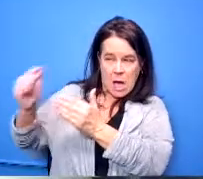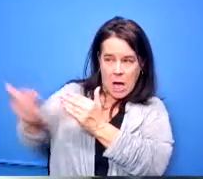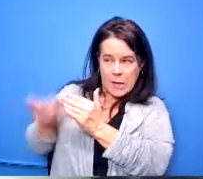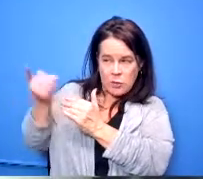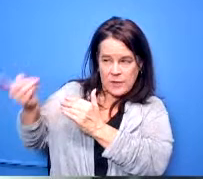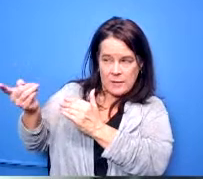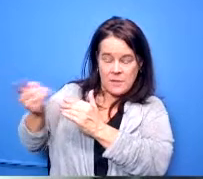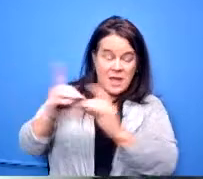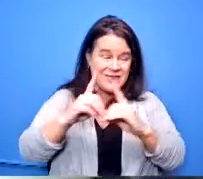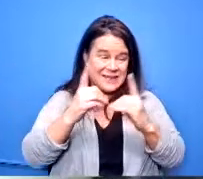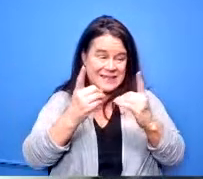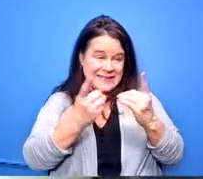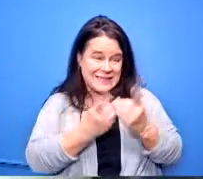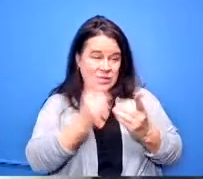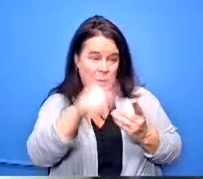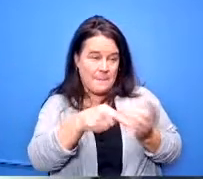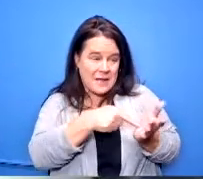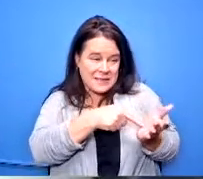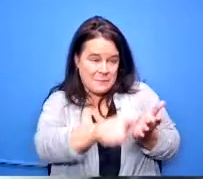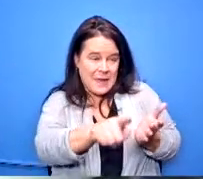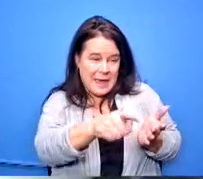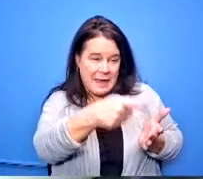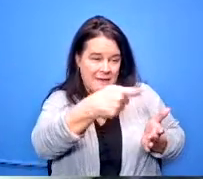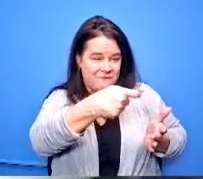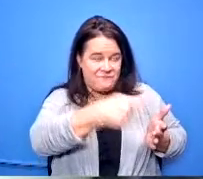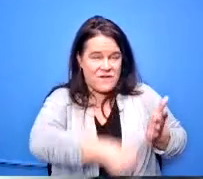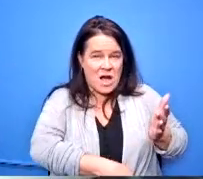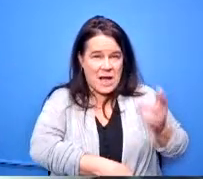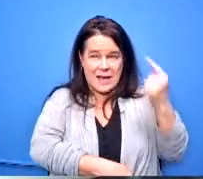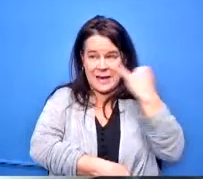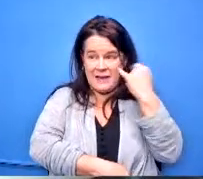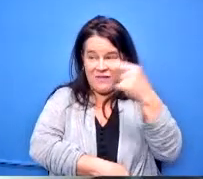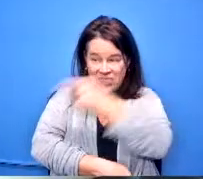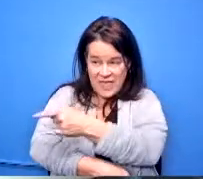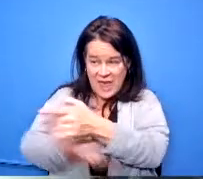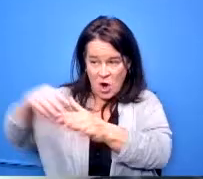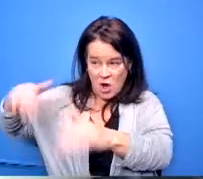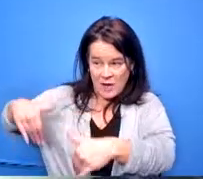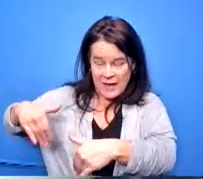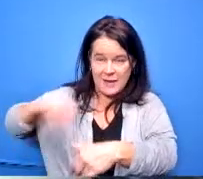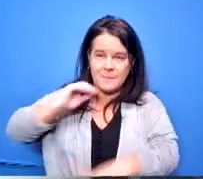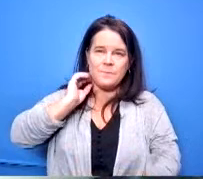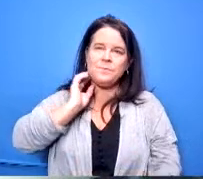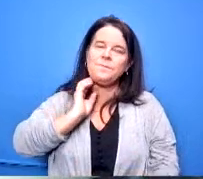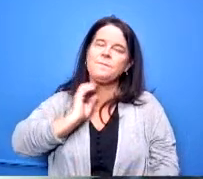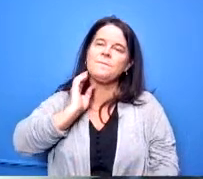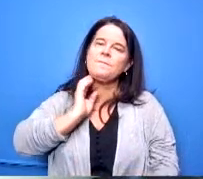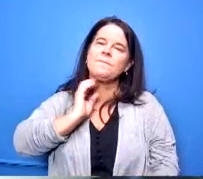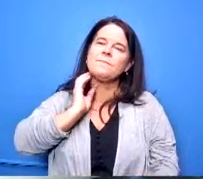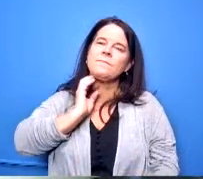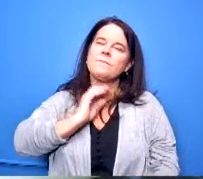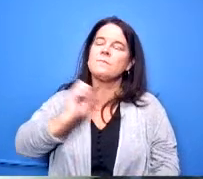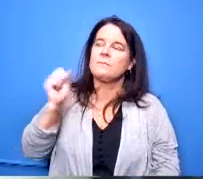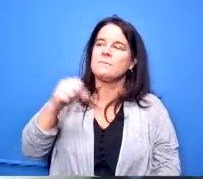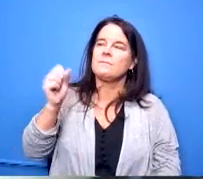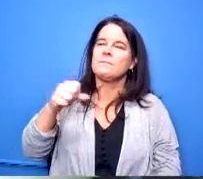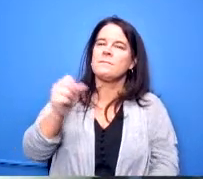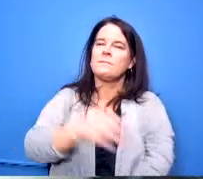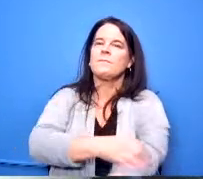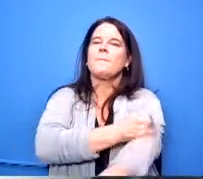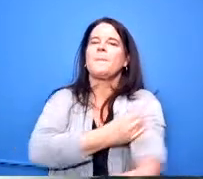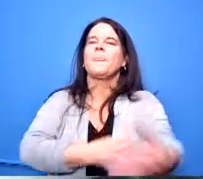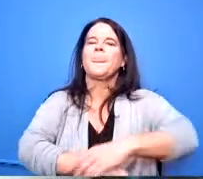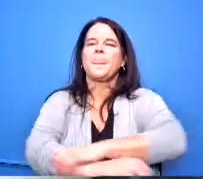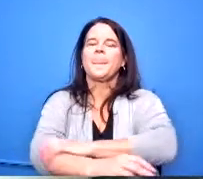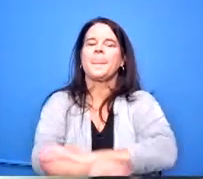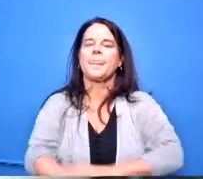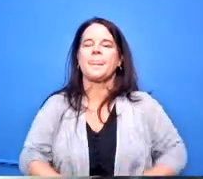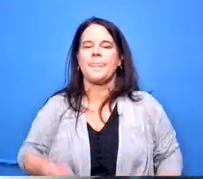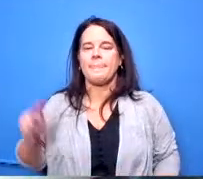the contracted service was 30 minutes late we would okay and then the second question is about